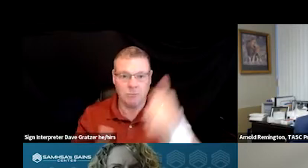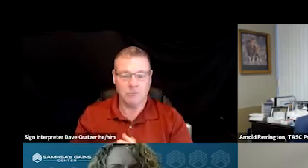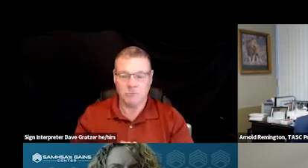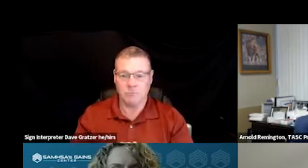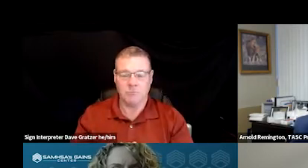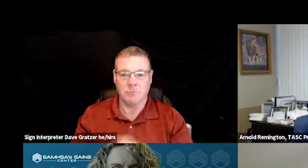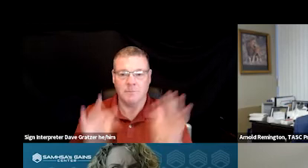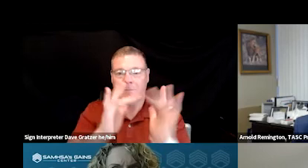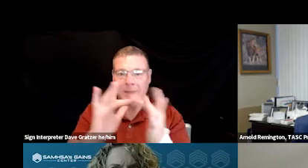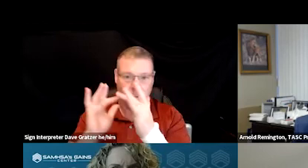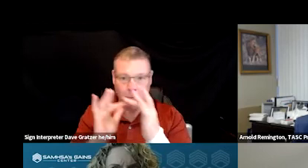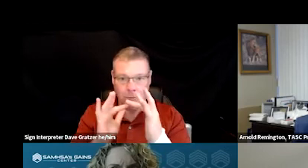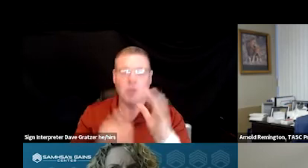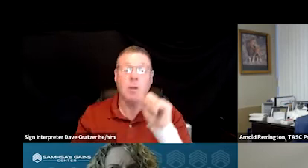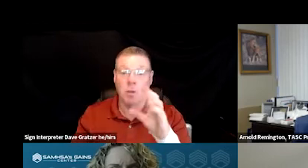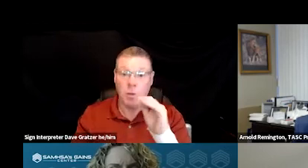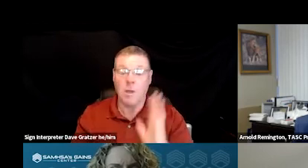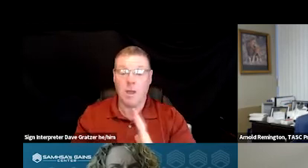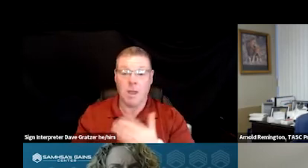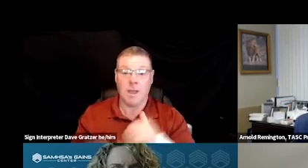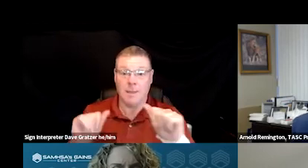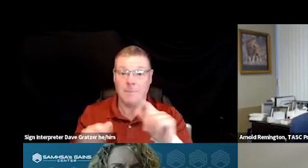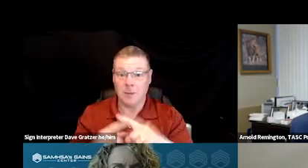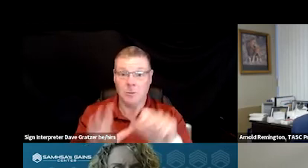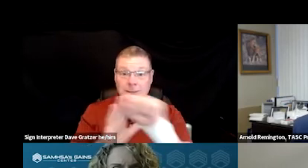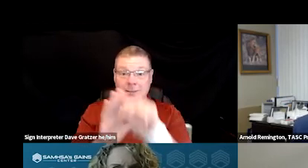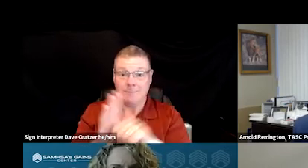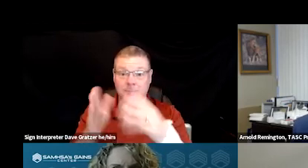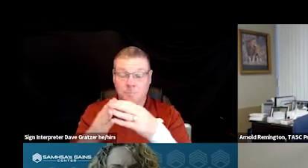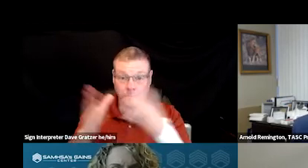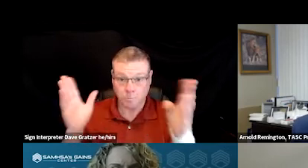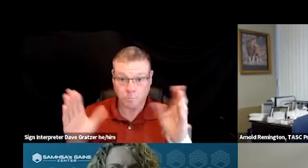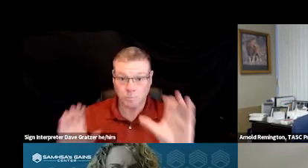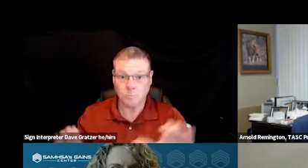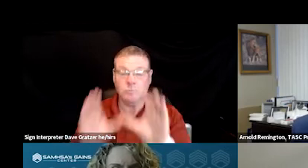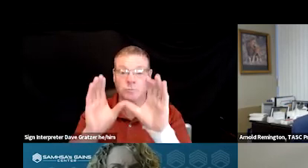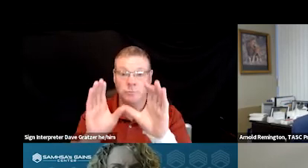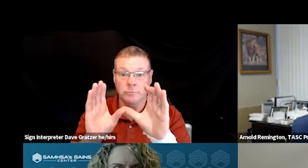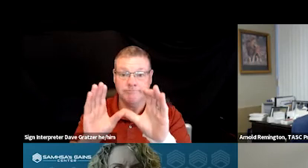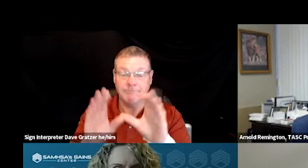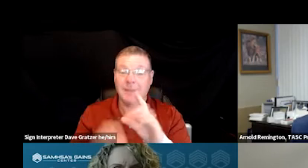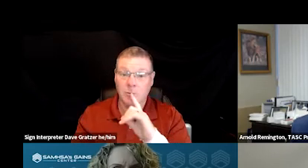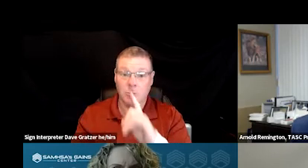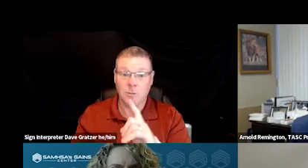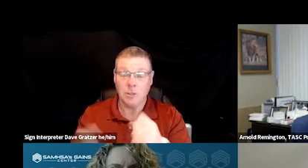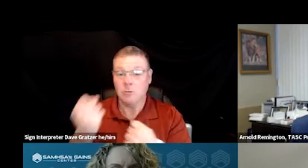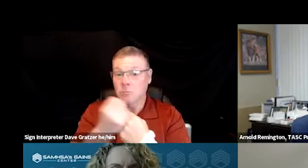And so our ability to maintain a statewide crisis and access line really is supported by the fact that